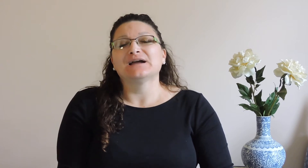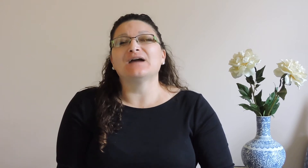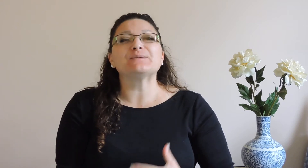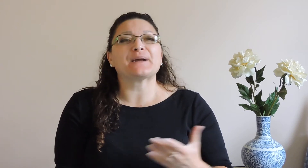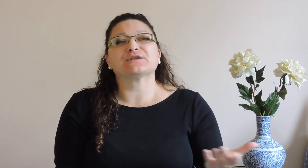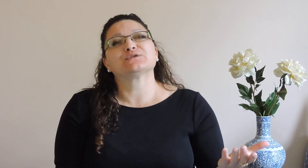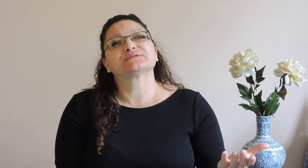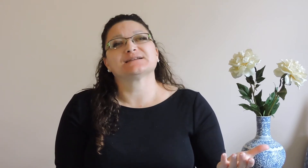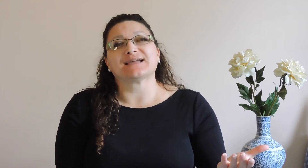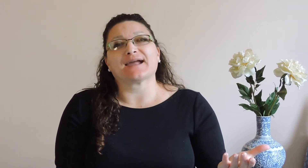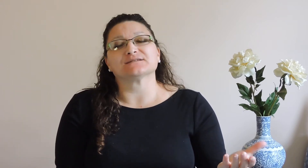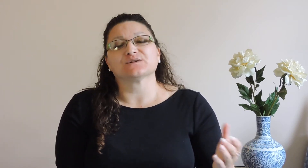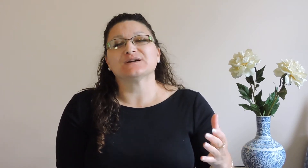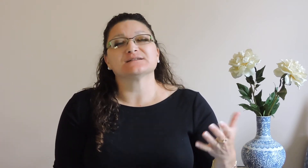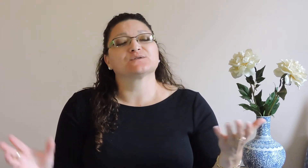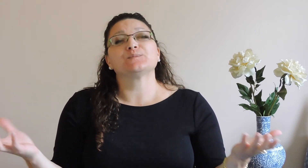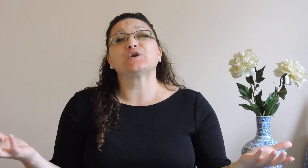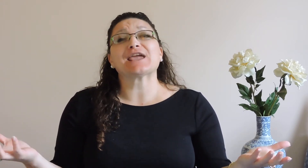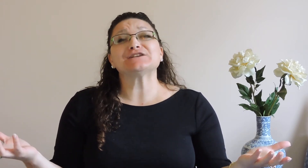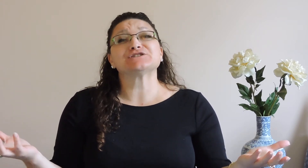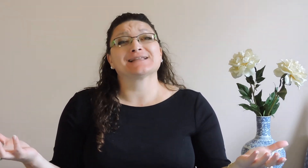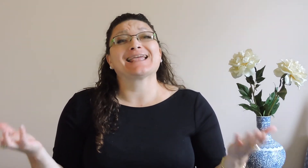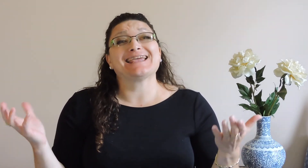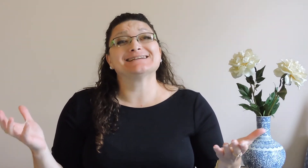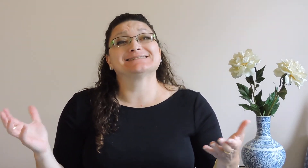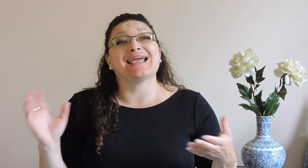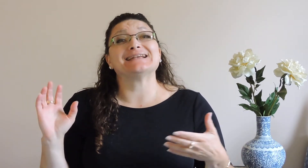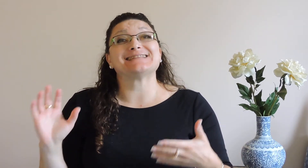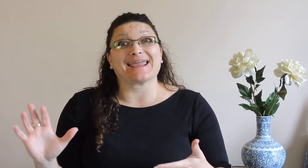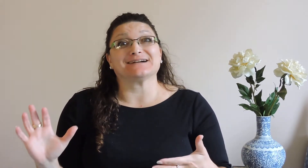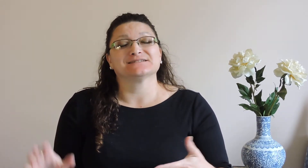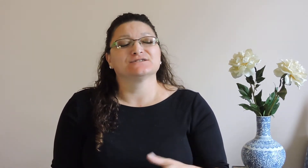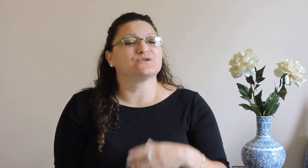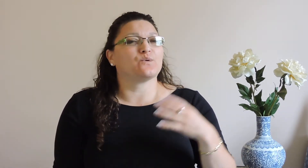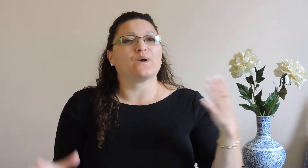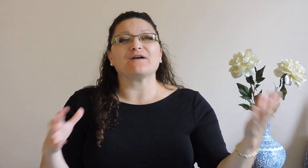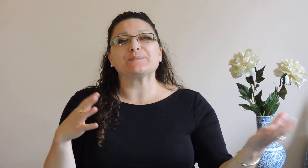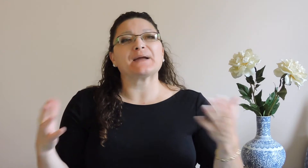Everybody knows the dance - communication is a dance so everybody